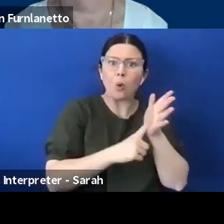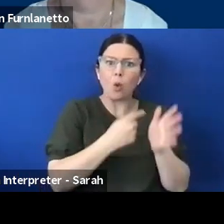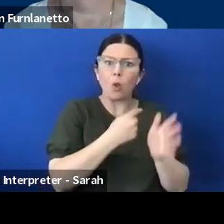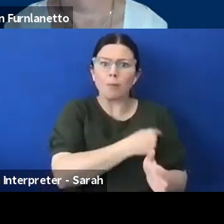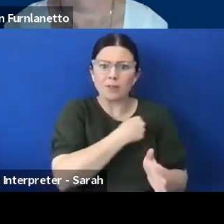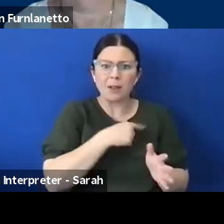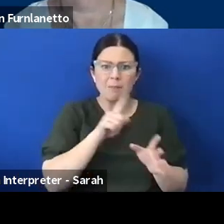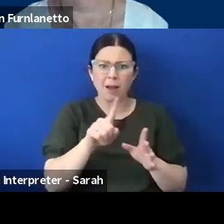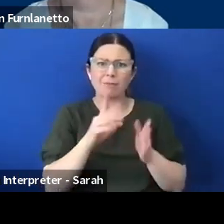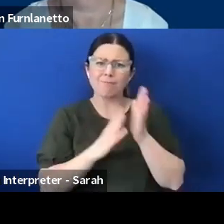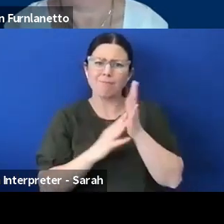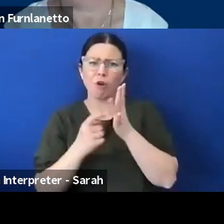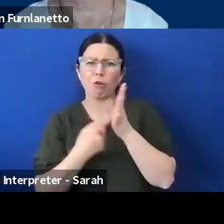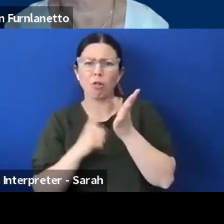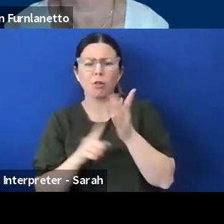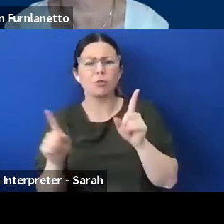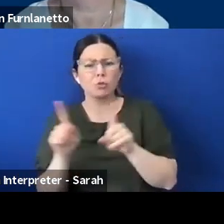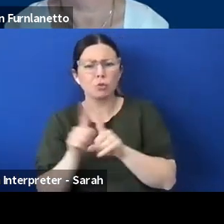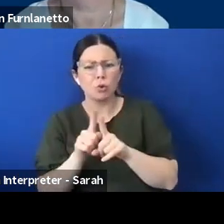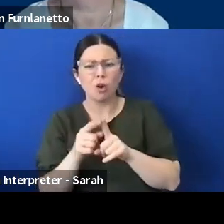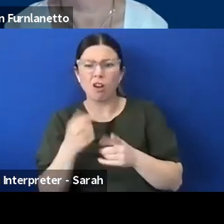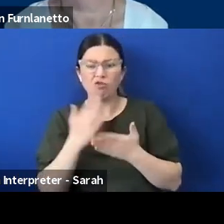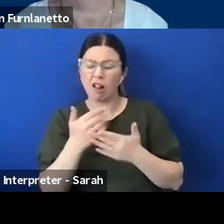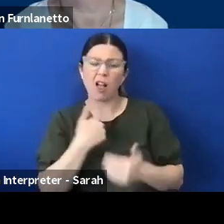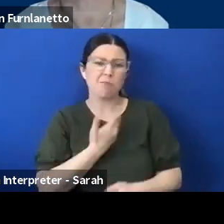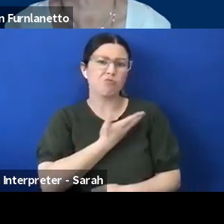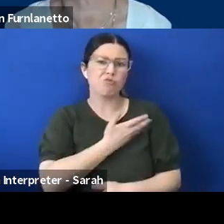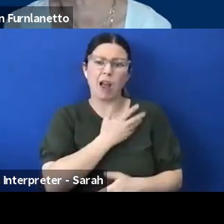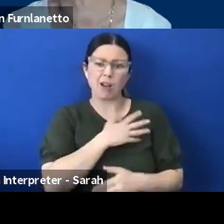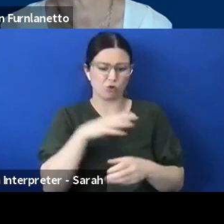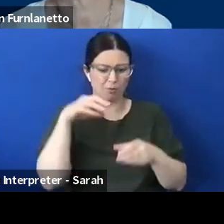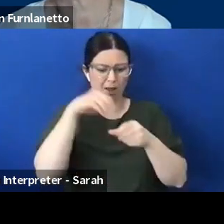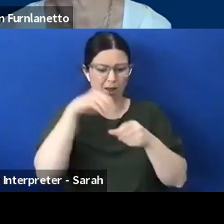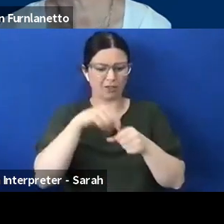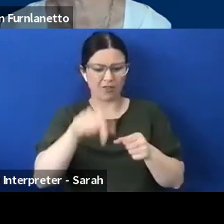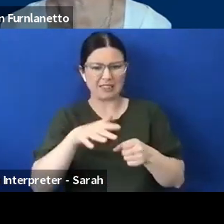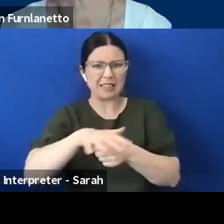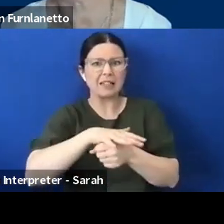and i can honestly say i really am proud to be part of a sector that is um that is encouraging